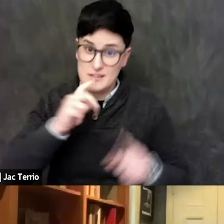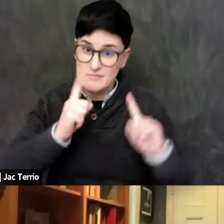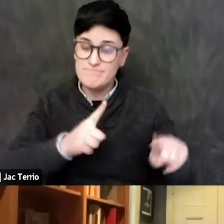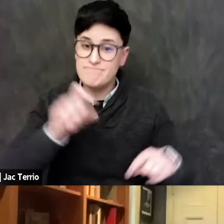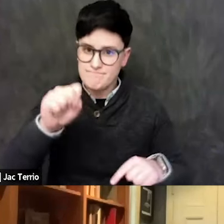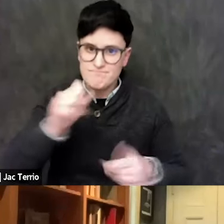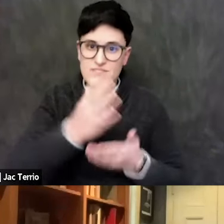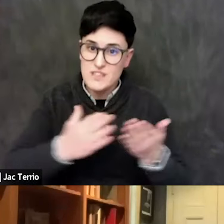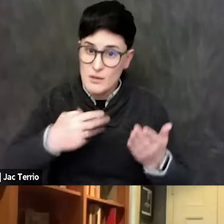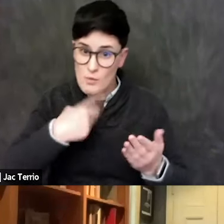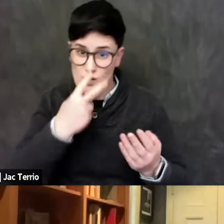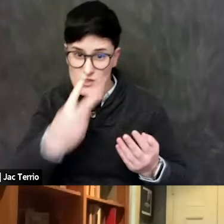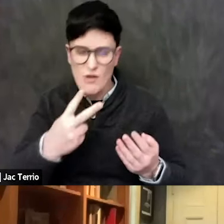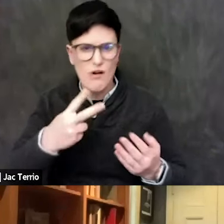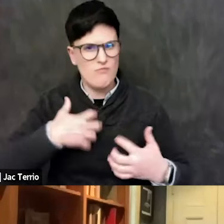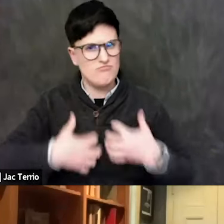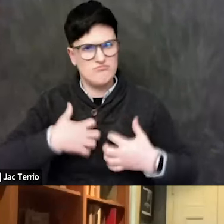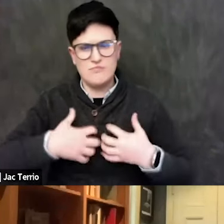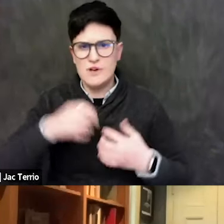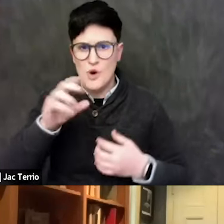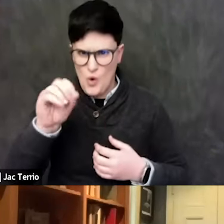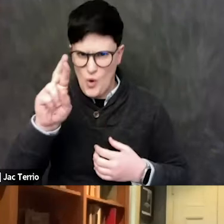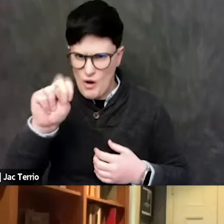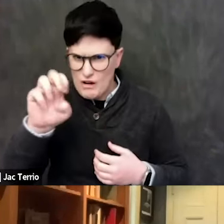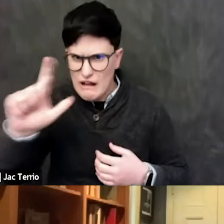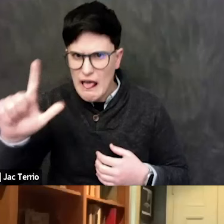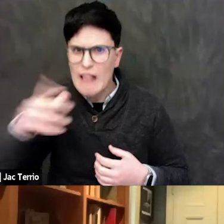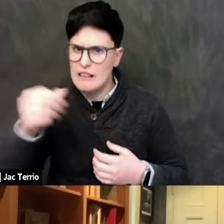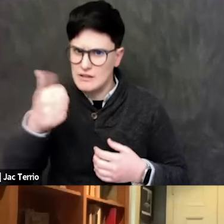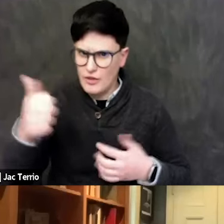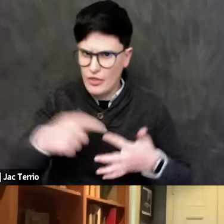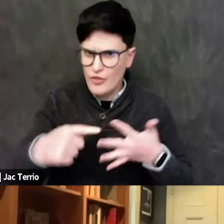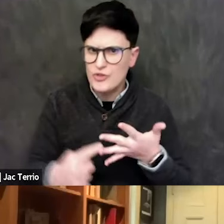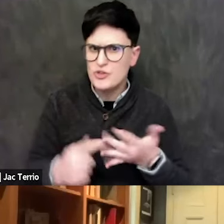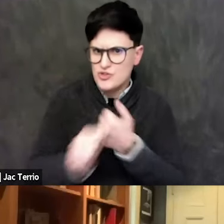the Cornell one in particular. But there have been others too, threats of violence and so forth.